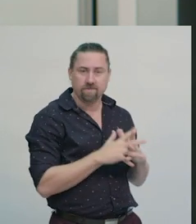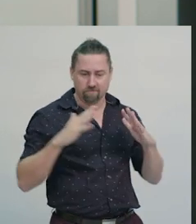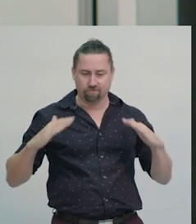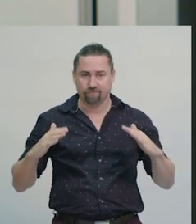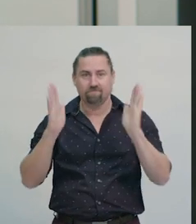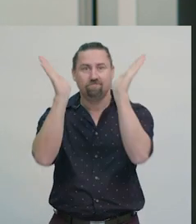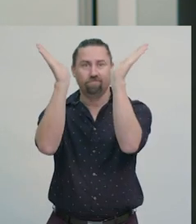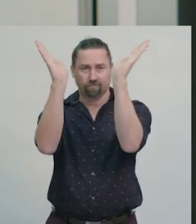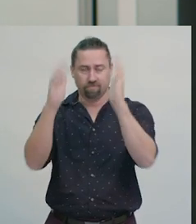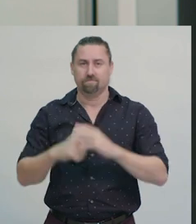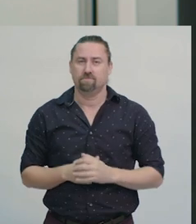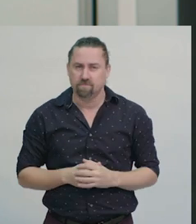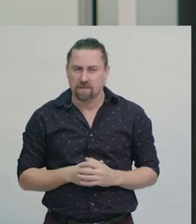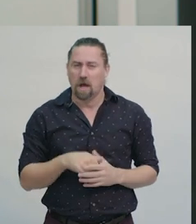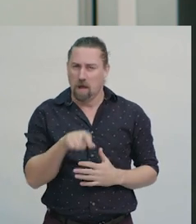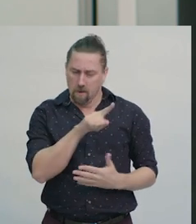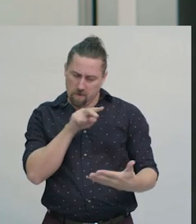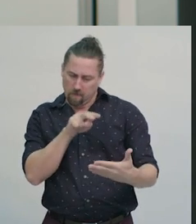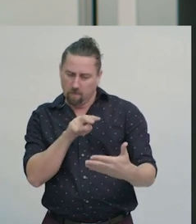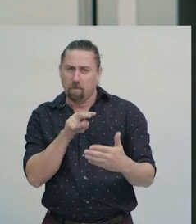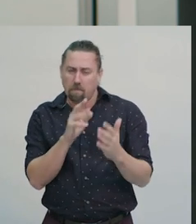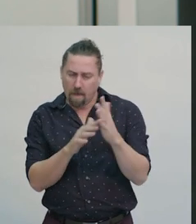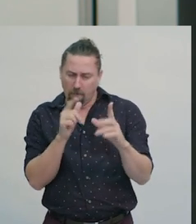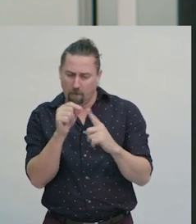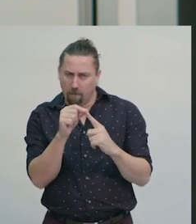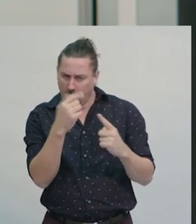Understanding the common features of maps will also be useful.